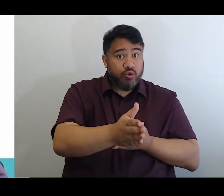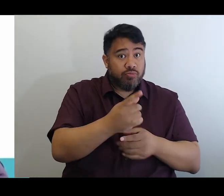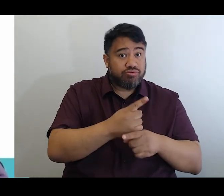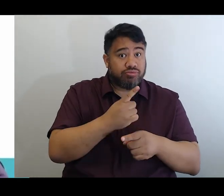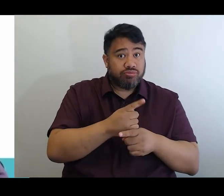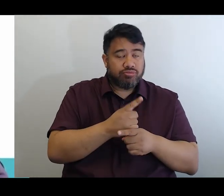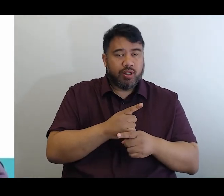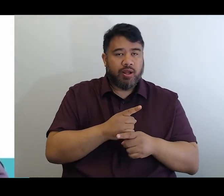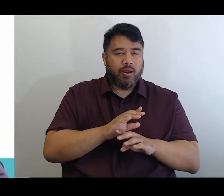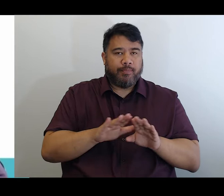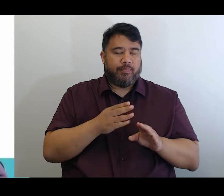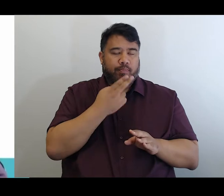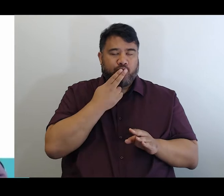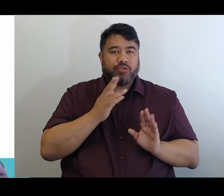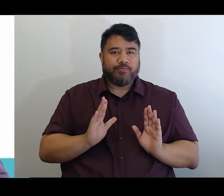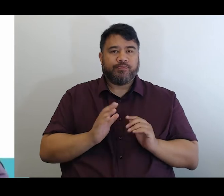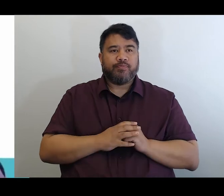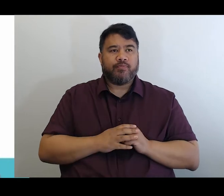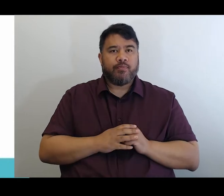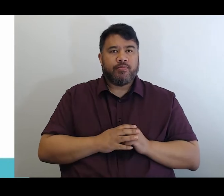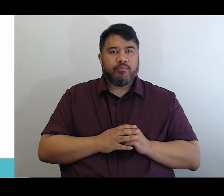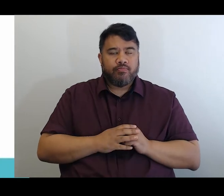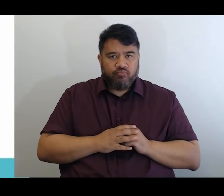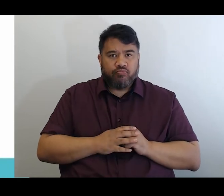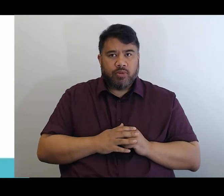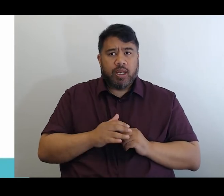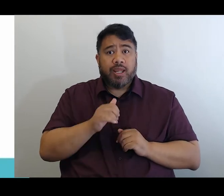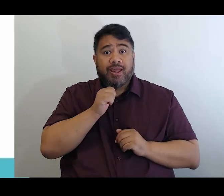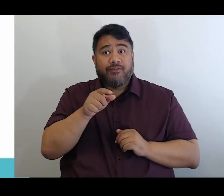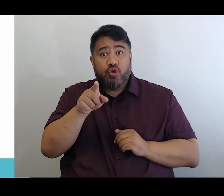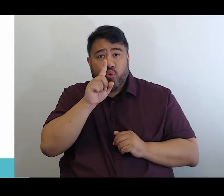We will get the moderator, to do that for you.